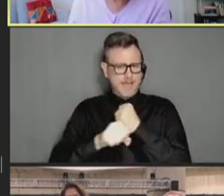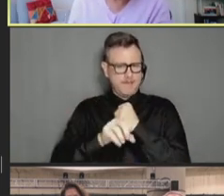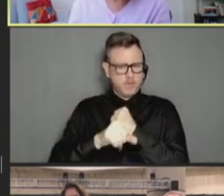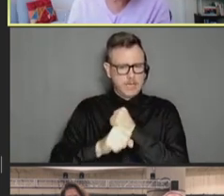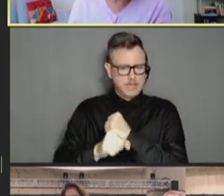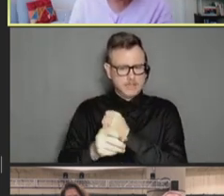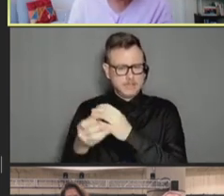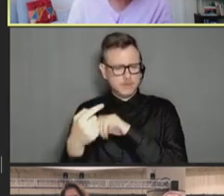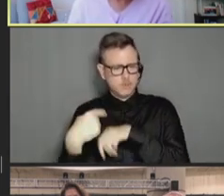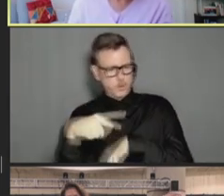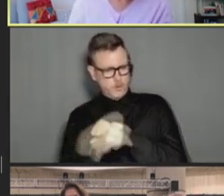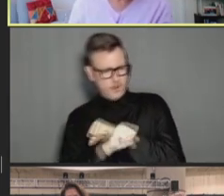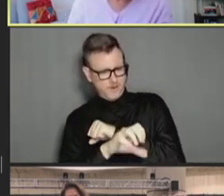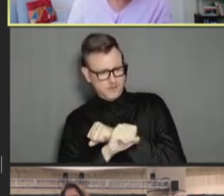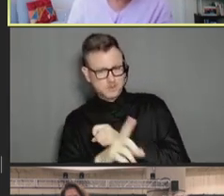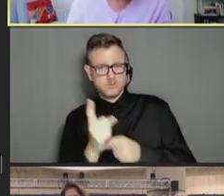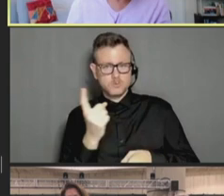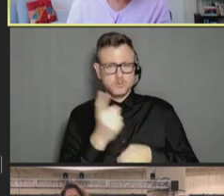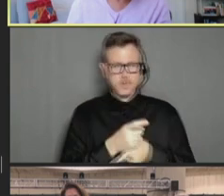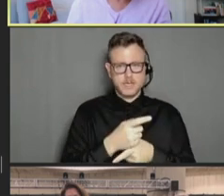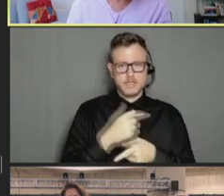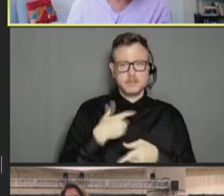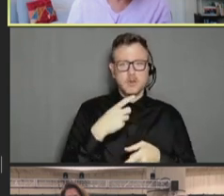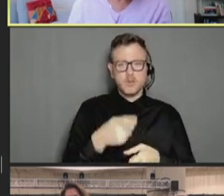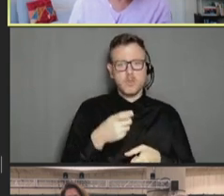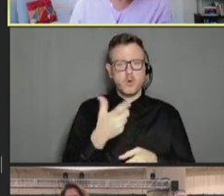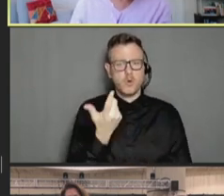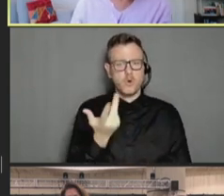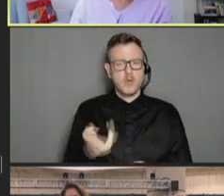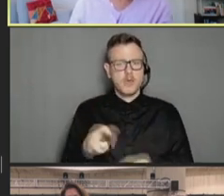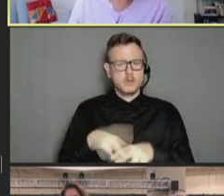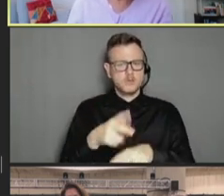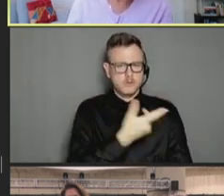one consideration when it comes to helping people understand the marginal benefit of